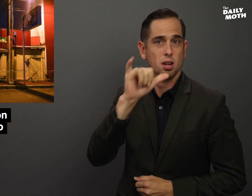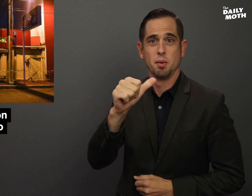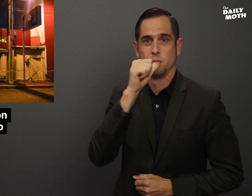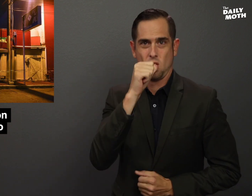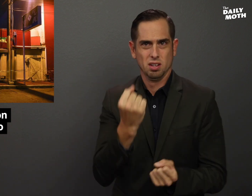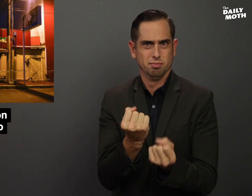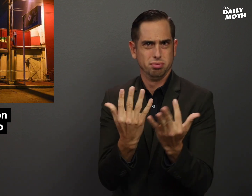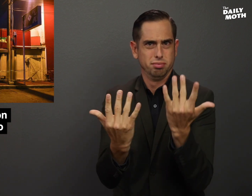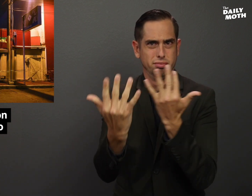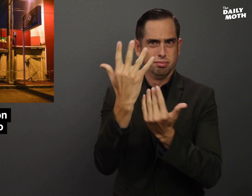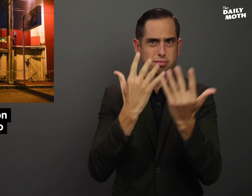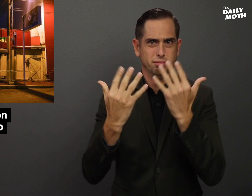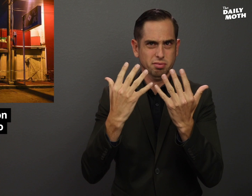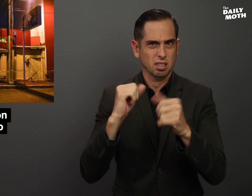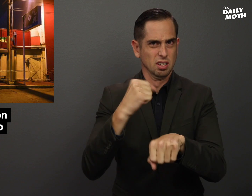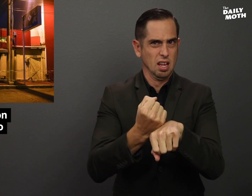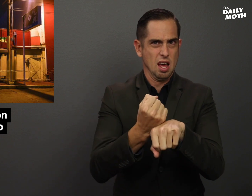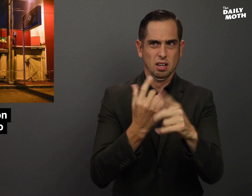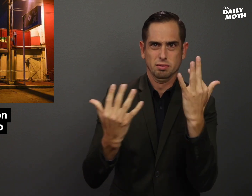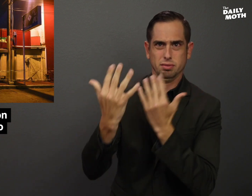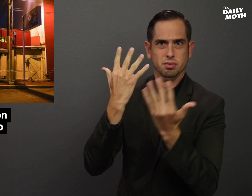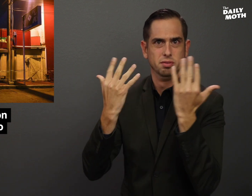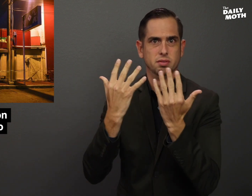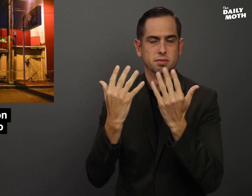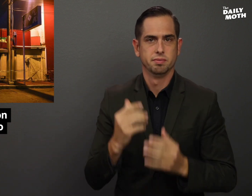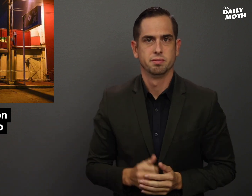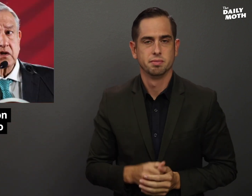that was set ablaze.